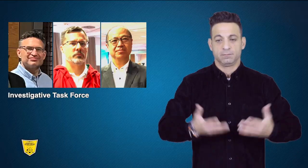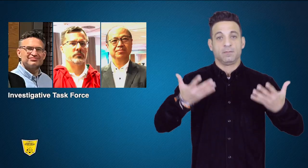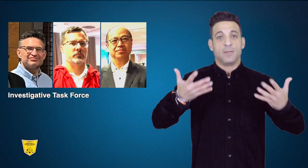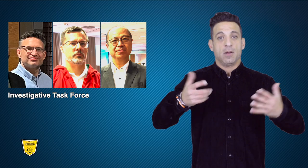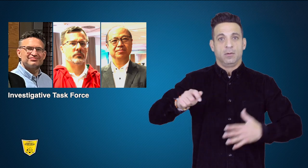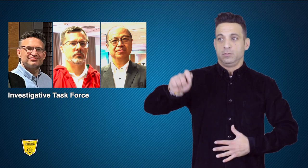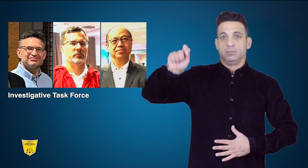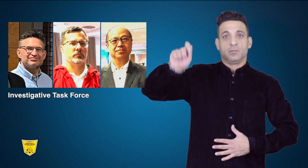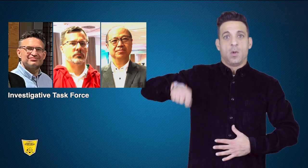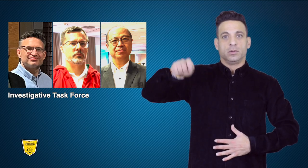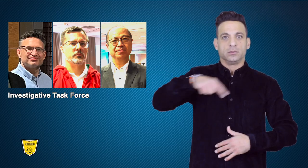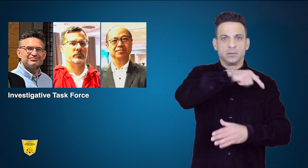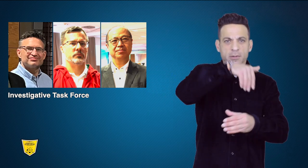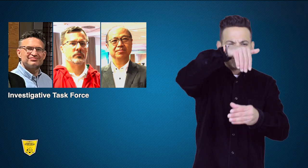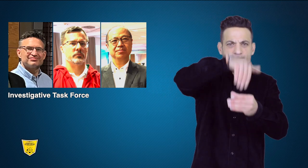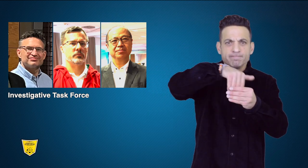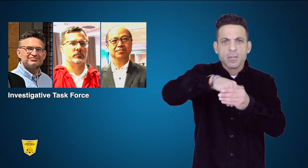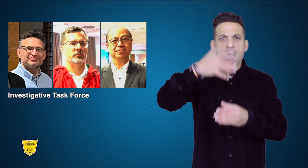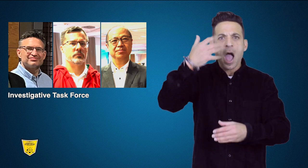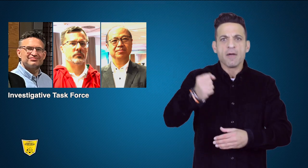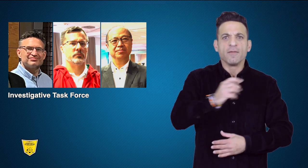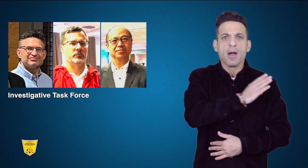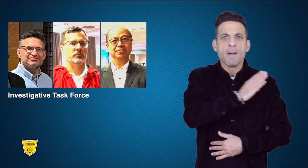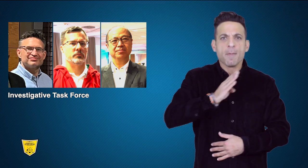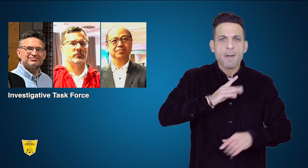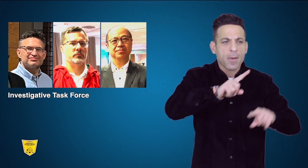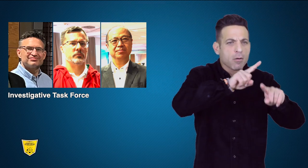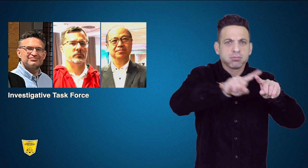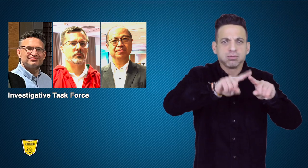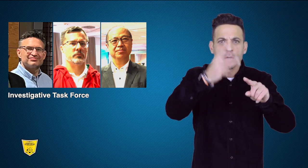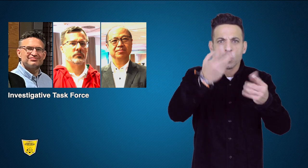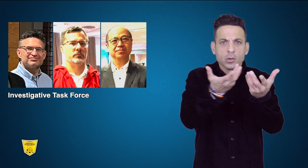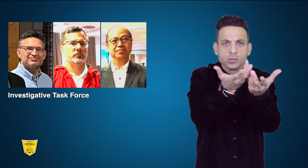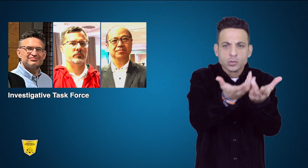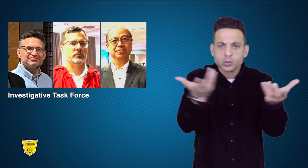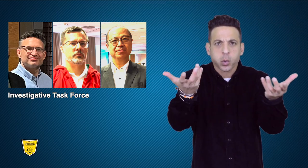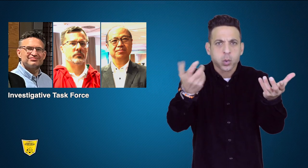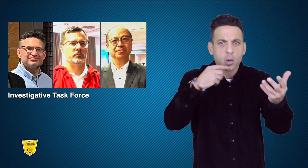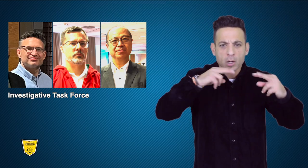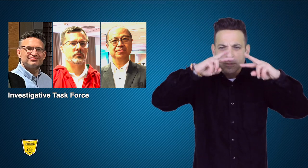Now that the court case involving some members